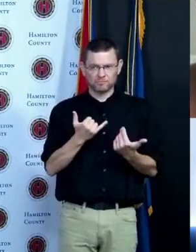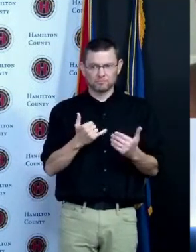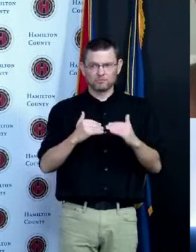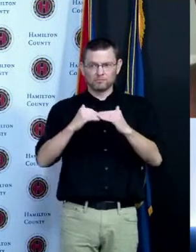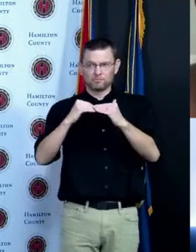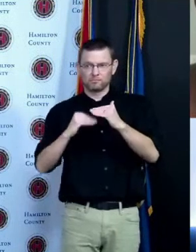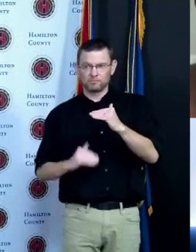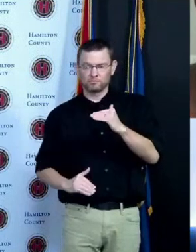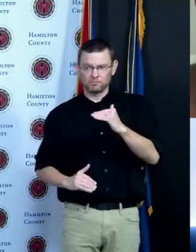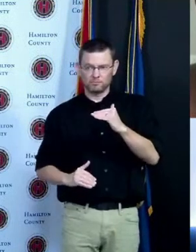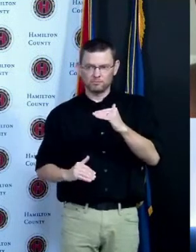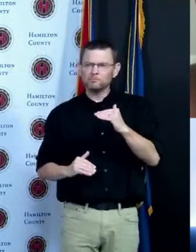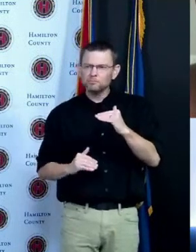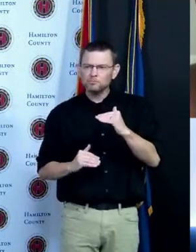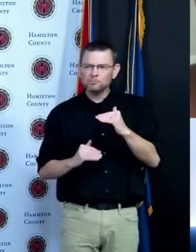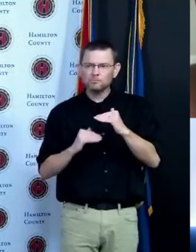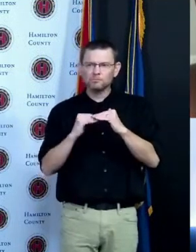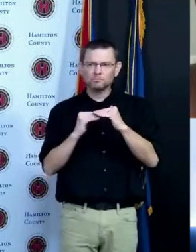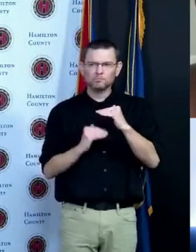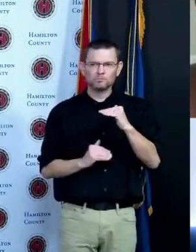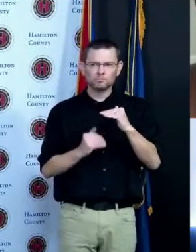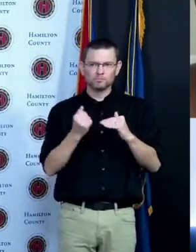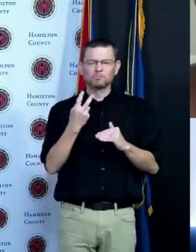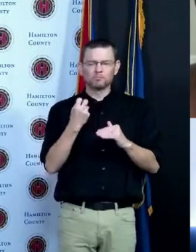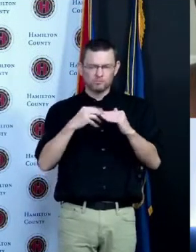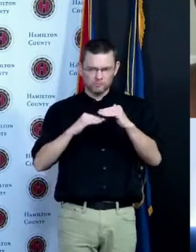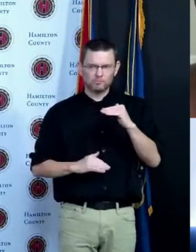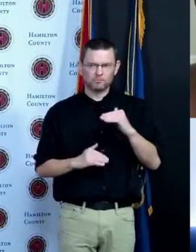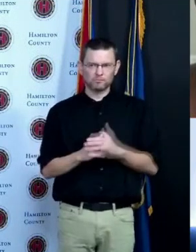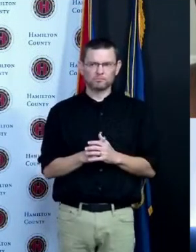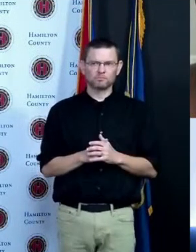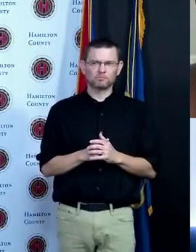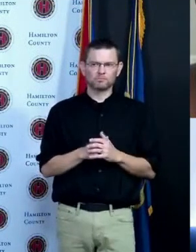to check with their physician and those that they trust and make the decision on their own